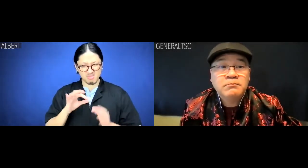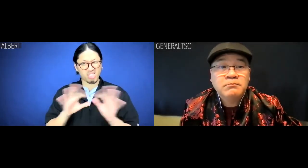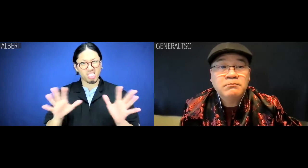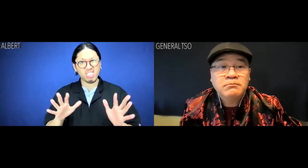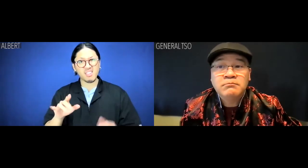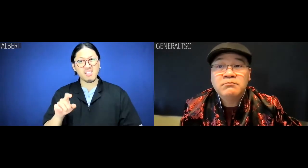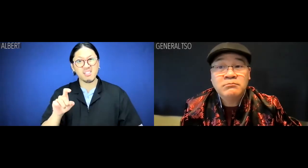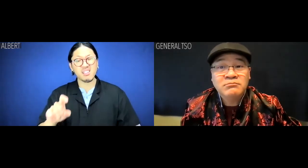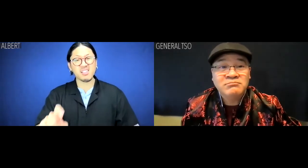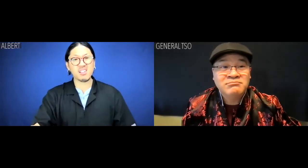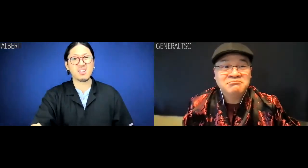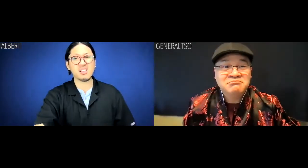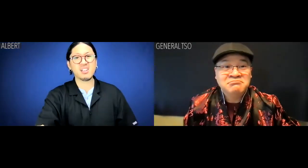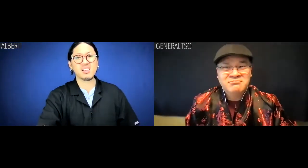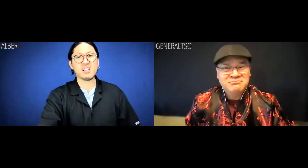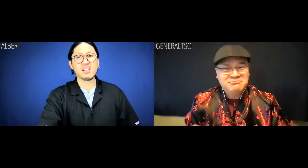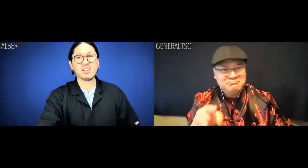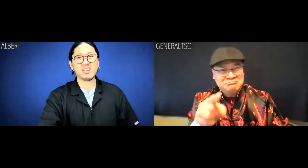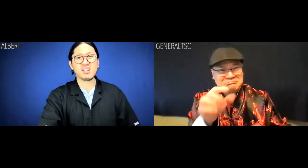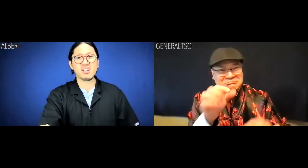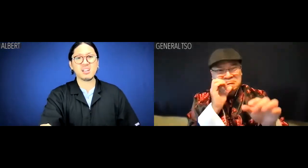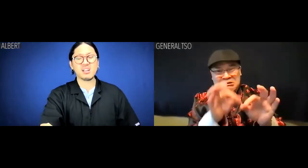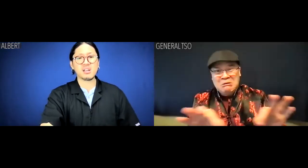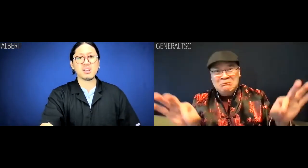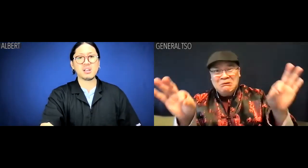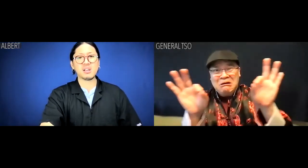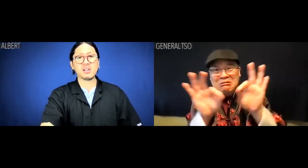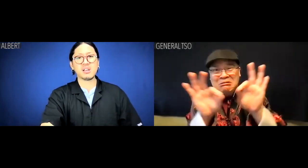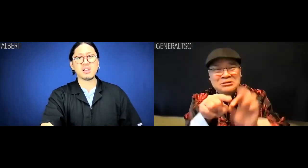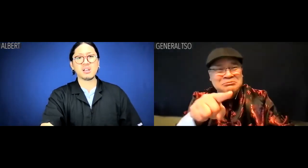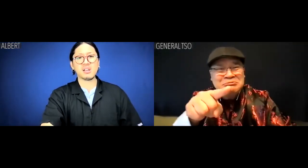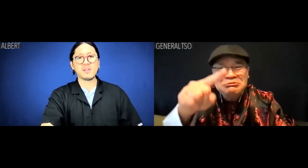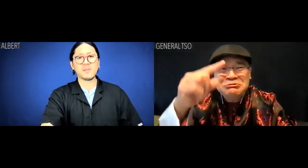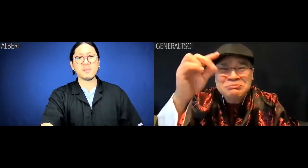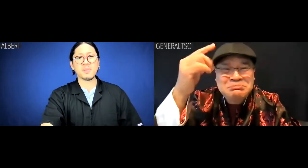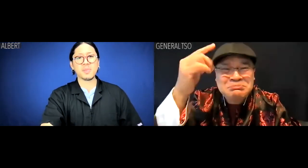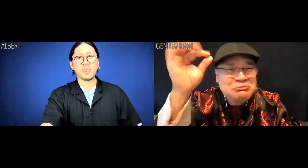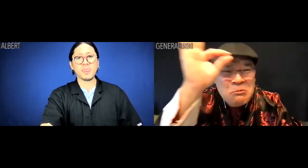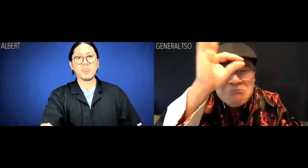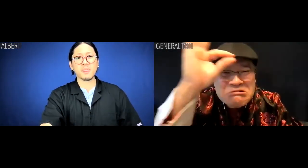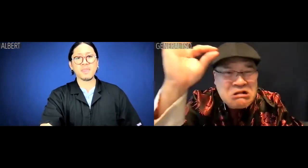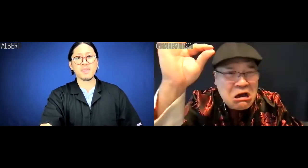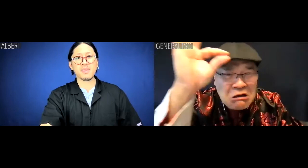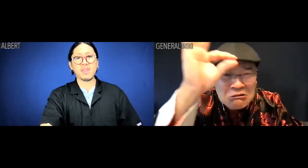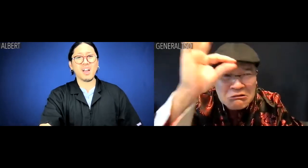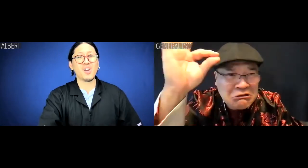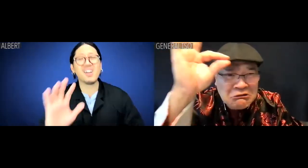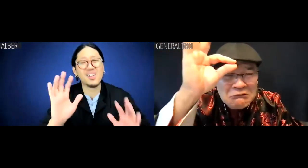unworthy ... as me? General Tso: Unworthy because you know nothing?